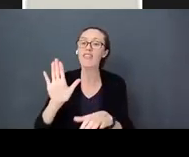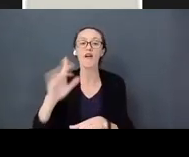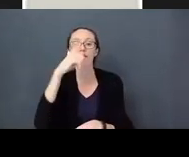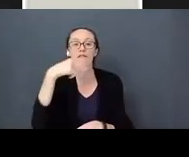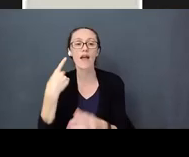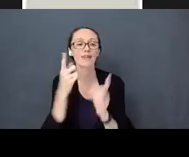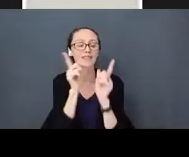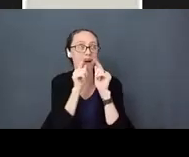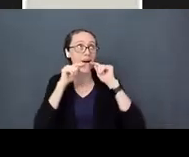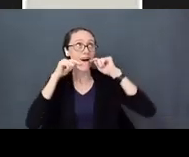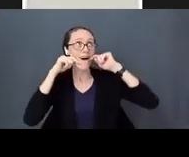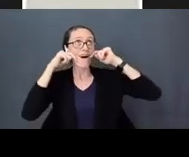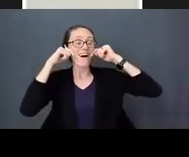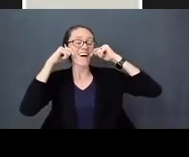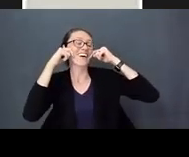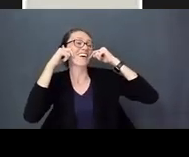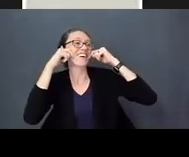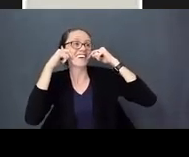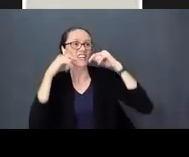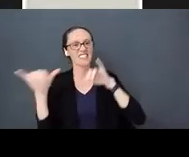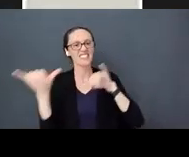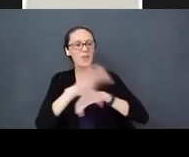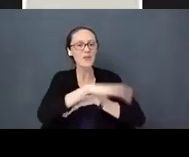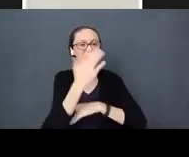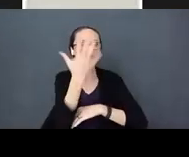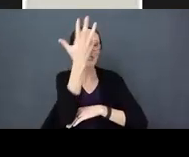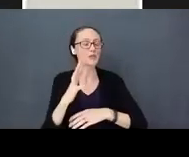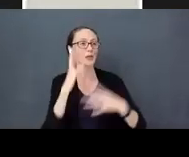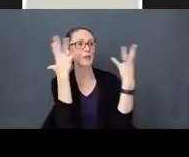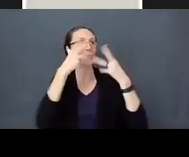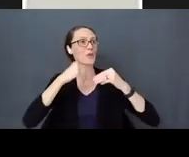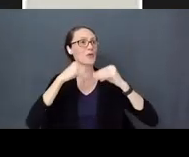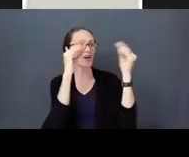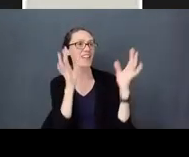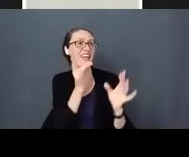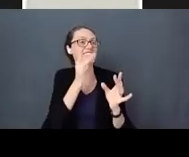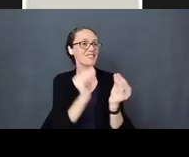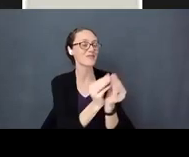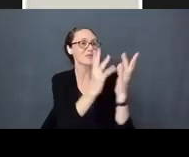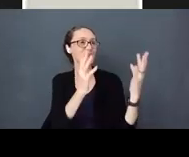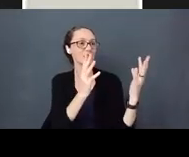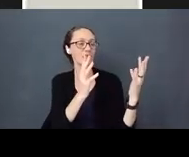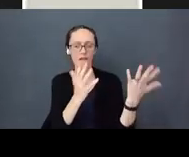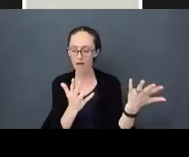That’s the kind of love that babies need. How many of you have someone in your life